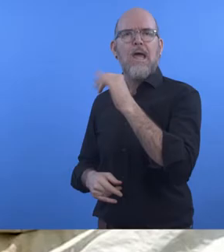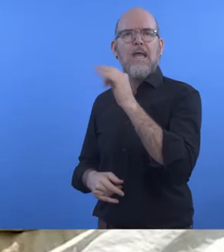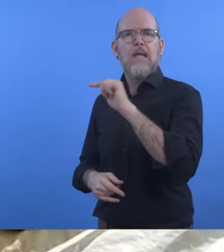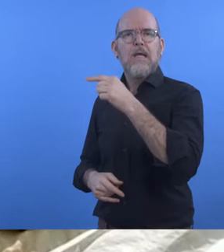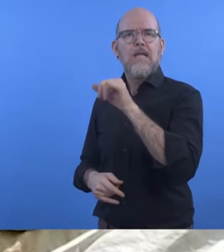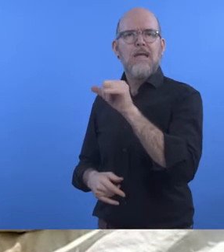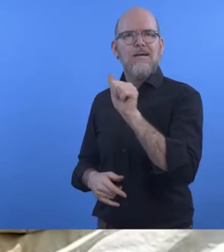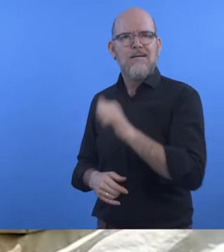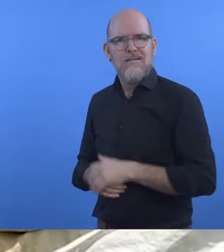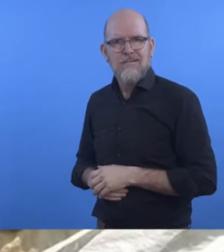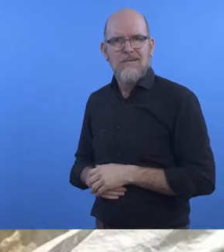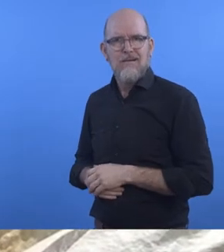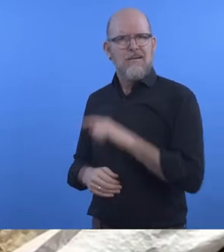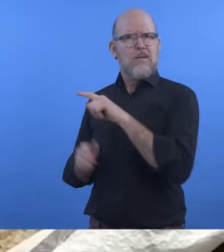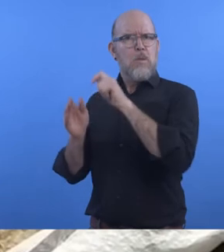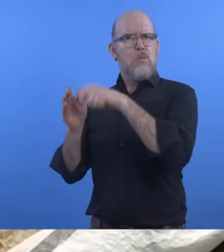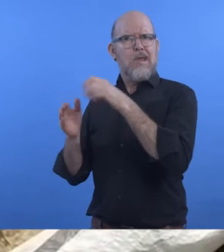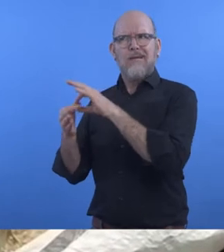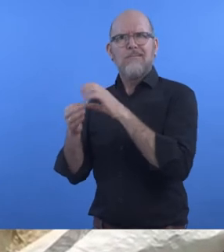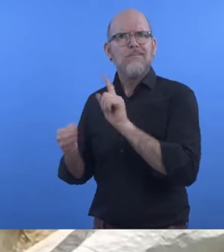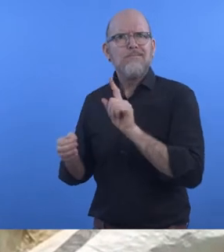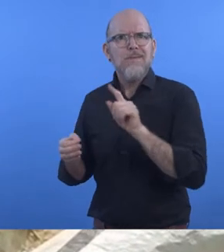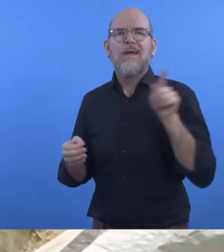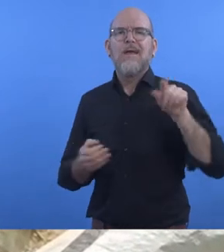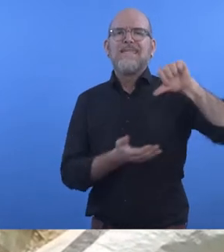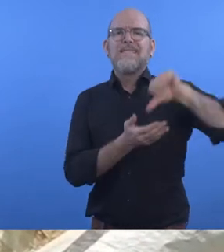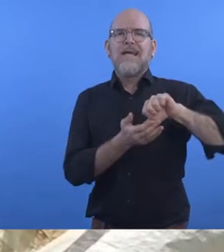The Inclusive Rohingya Response was launched by the Centre for Disability